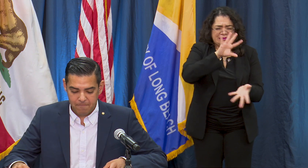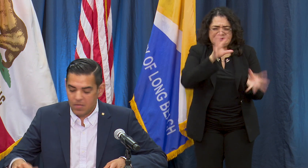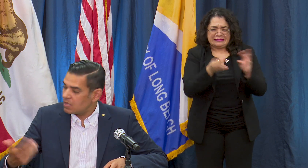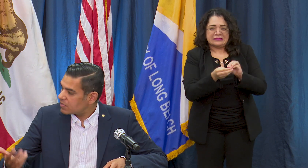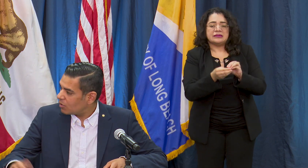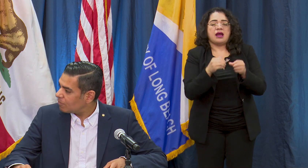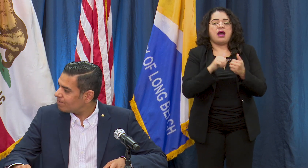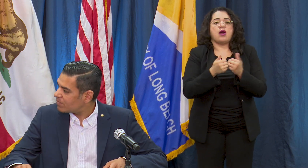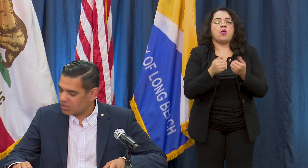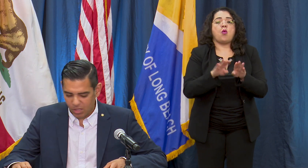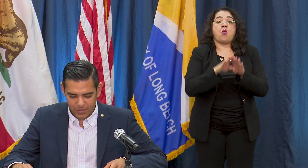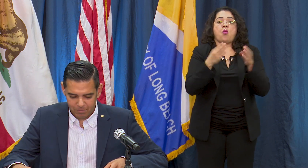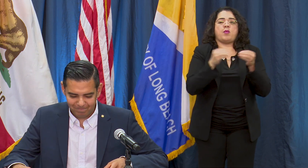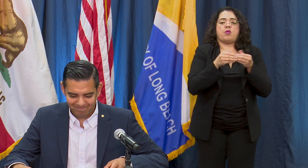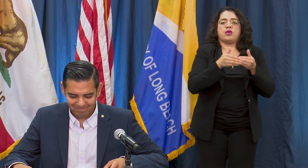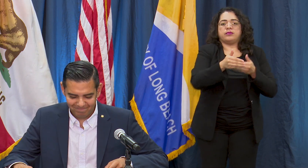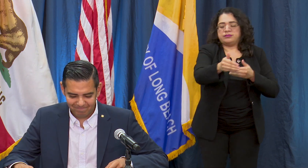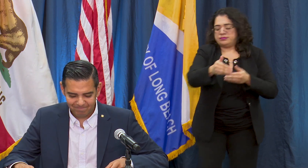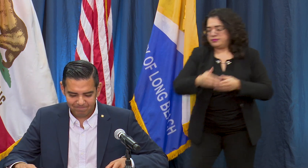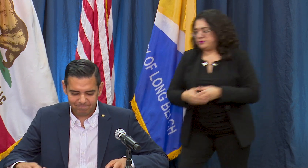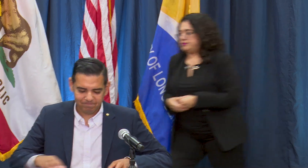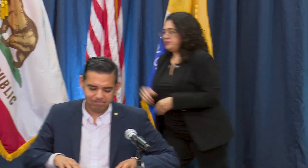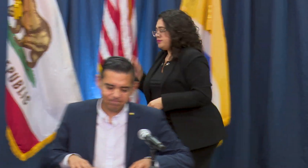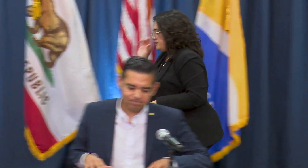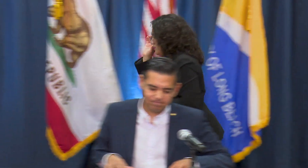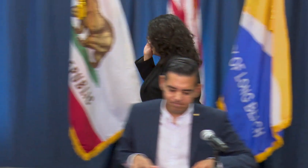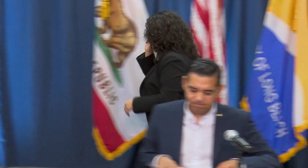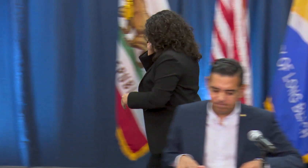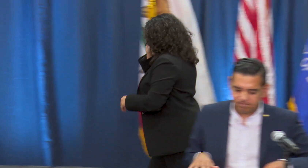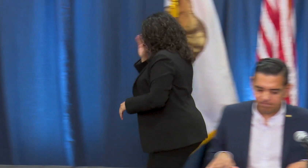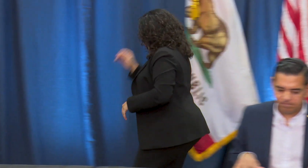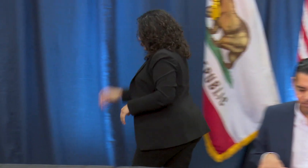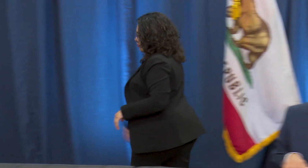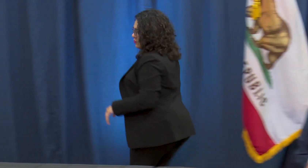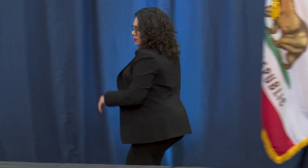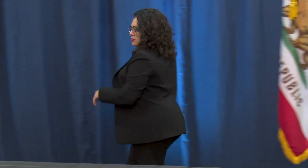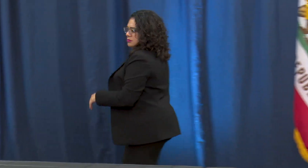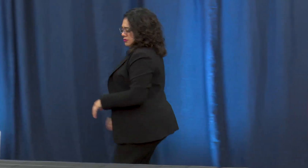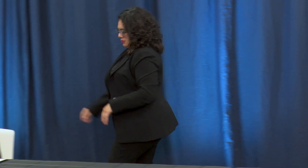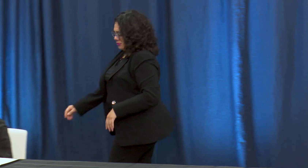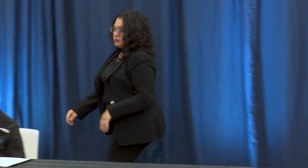so Ms. Colopy. Thank you Mayor and good afternoon everybody.